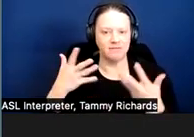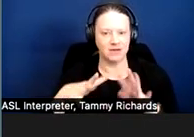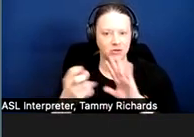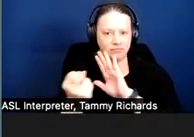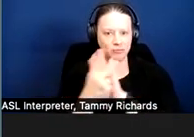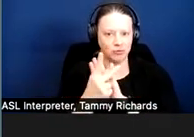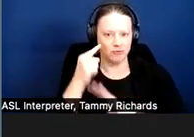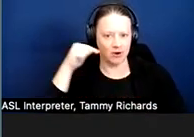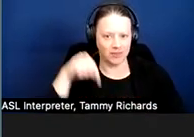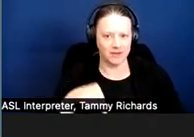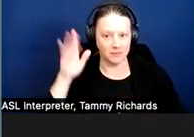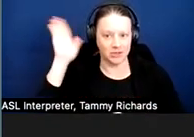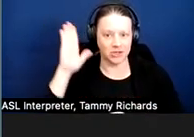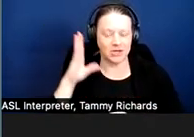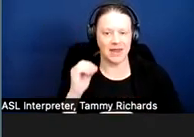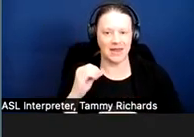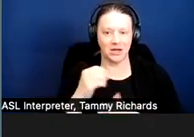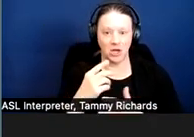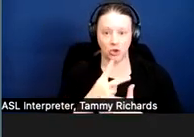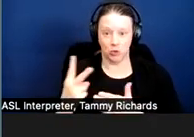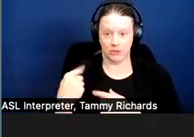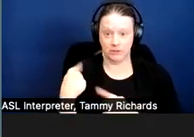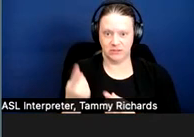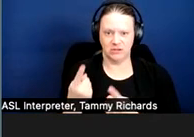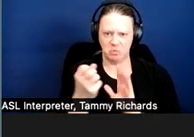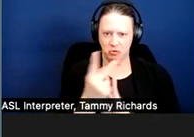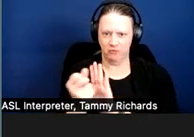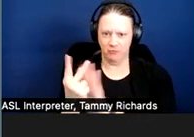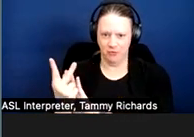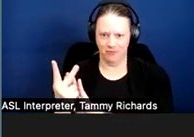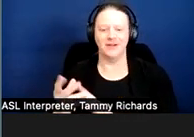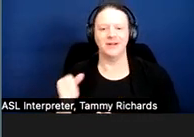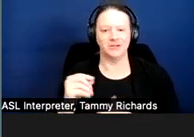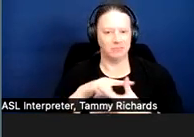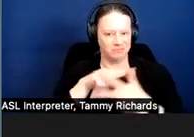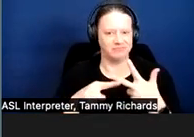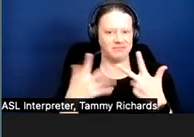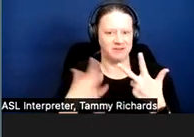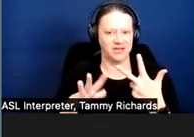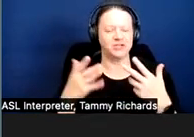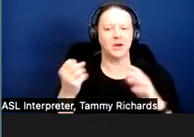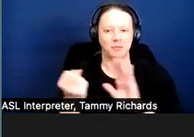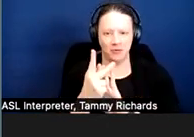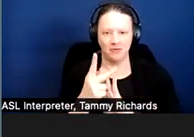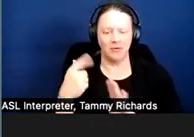well as the presentation for the last two weeks. We were delayed in getting that approval, but certificates will be going out in the